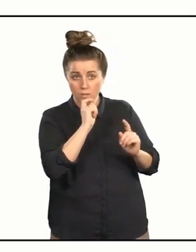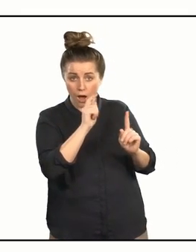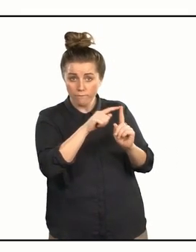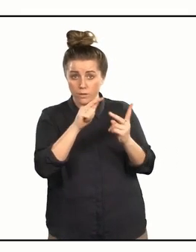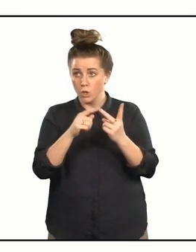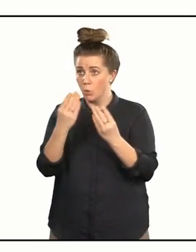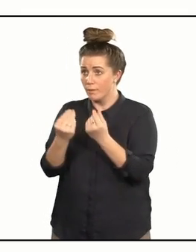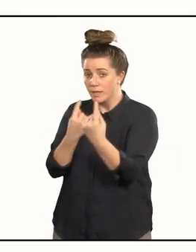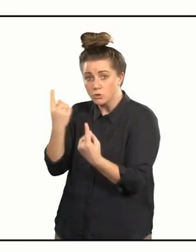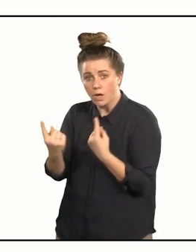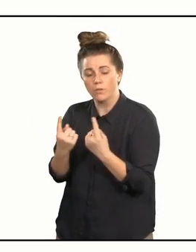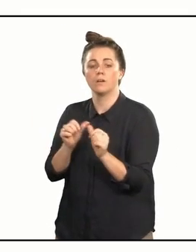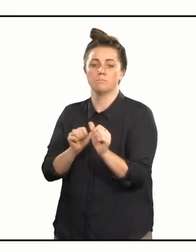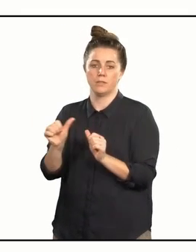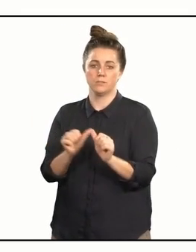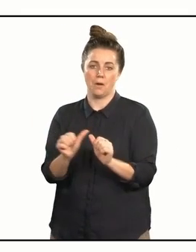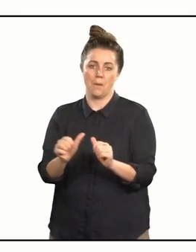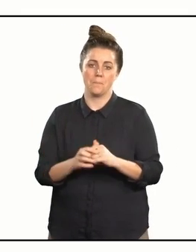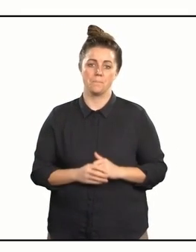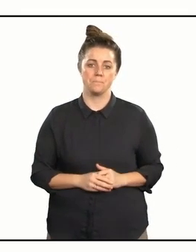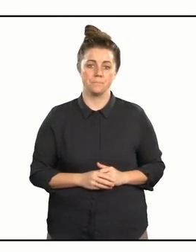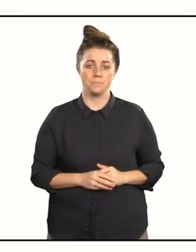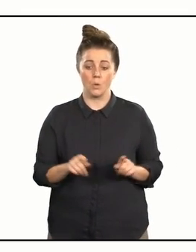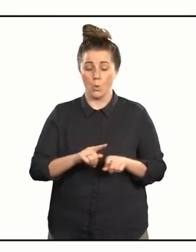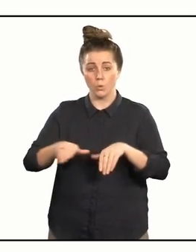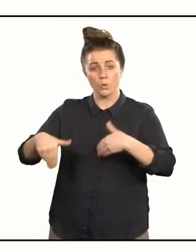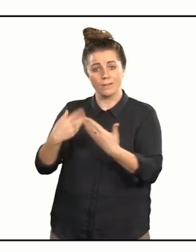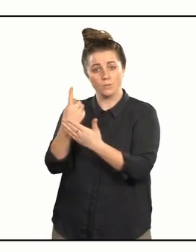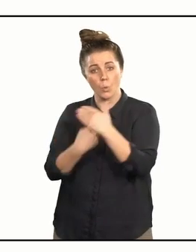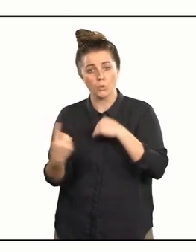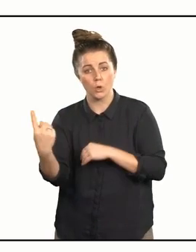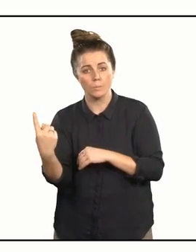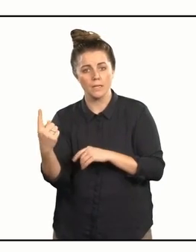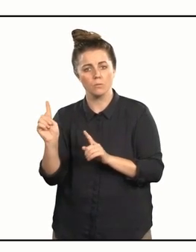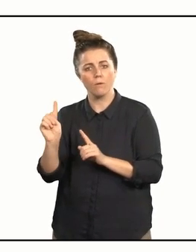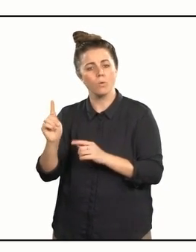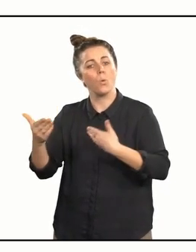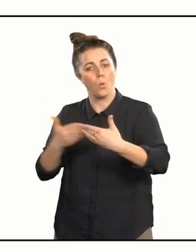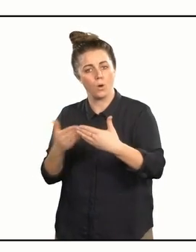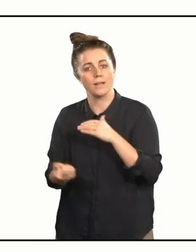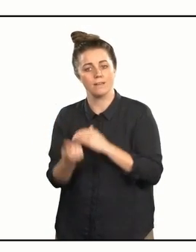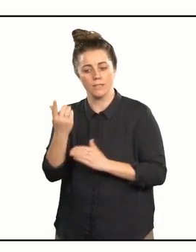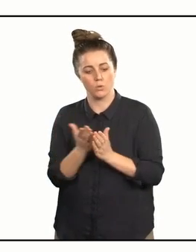with each other and it also gives them the autonomy to organise events within the unit